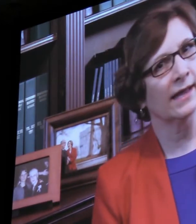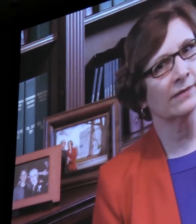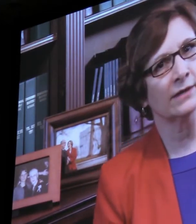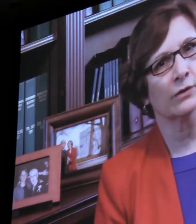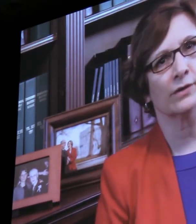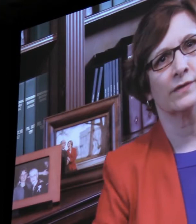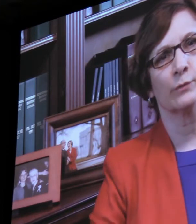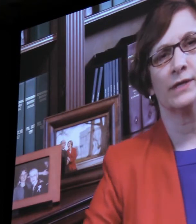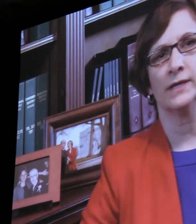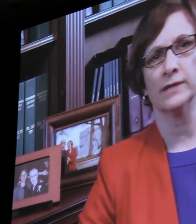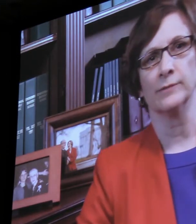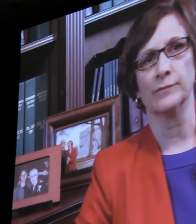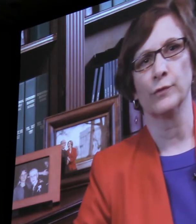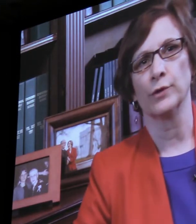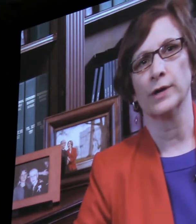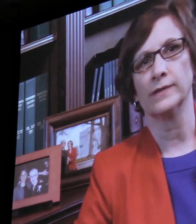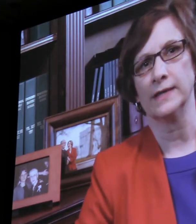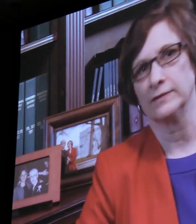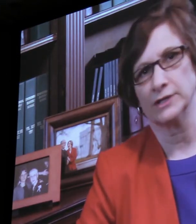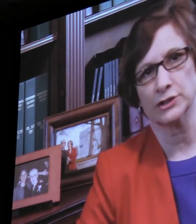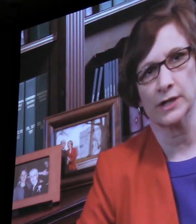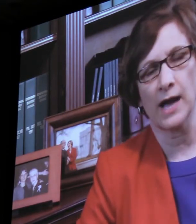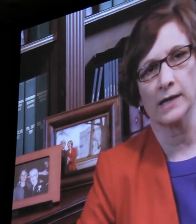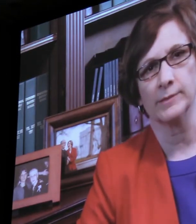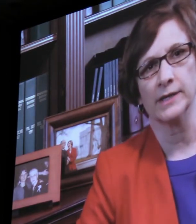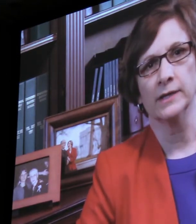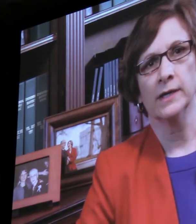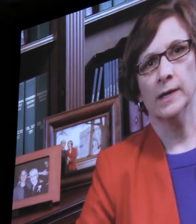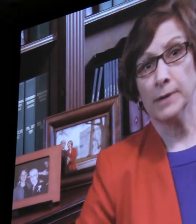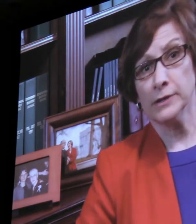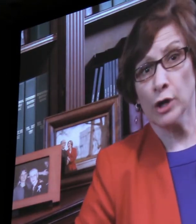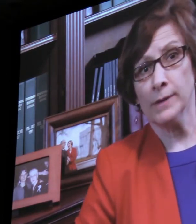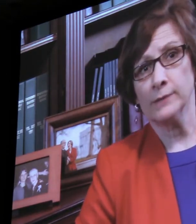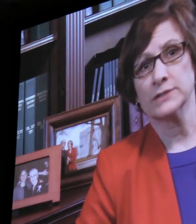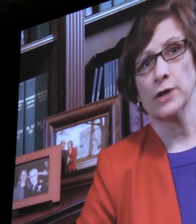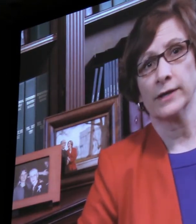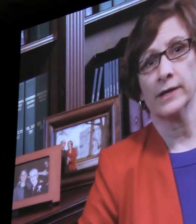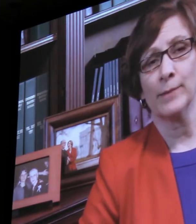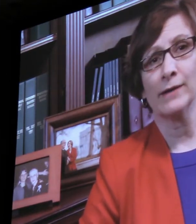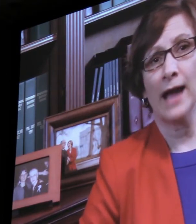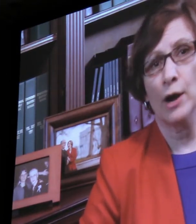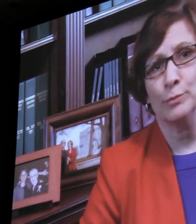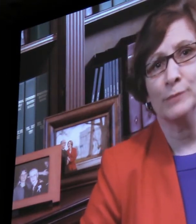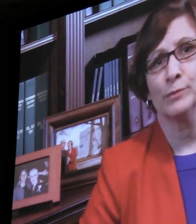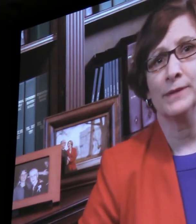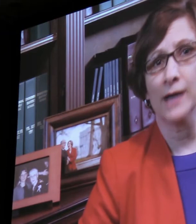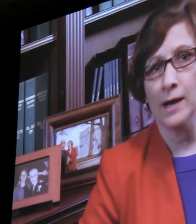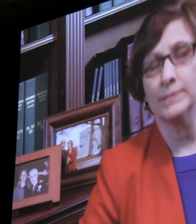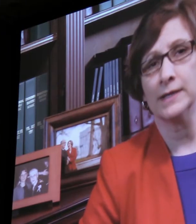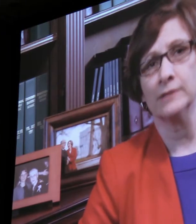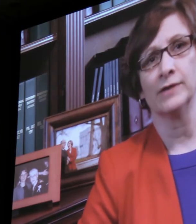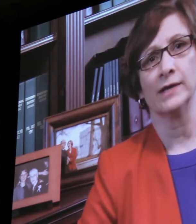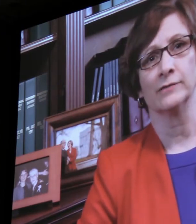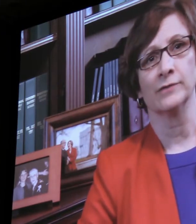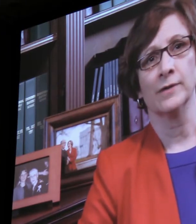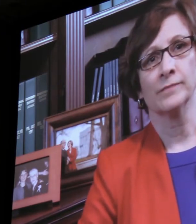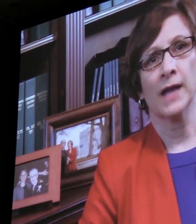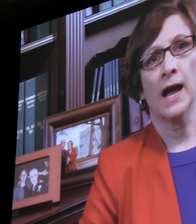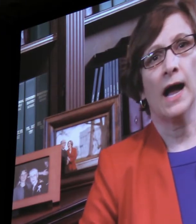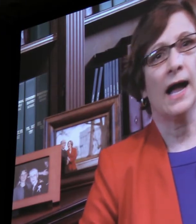And they noted that we need them for the innovation economy, but nobody was talking about how people become innovative.